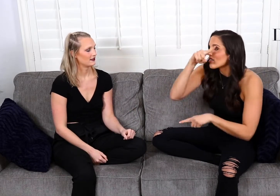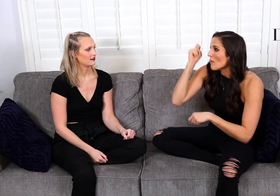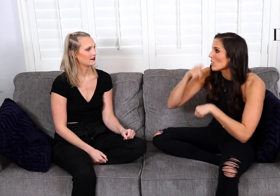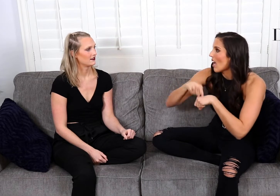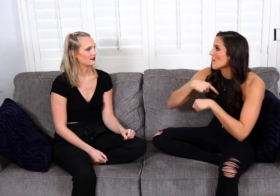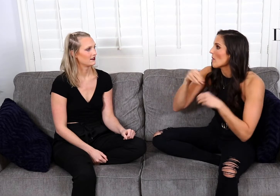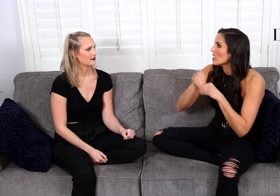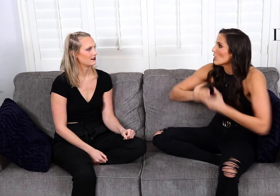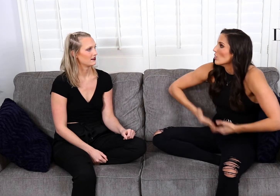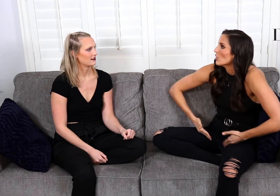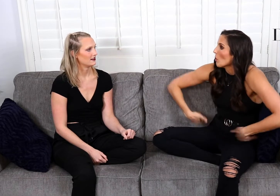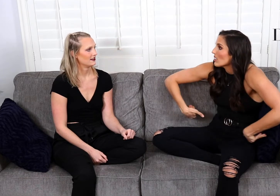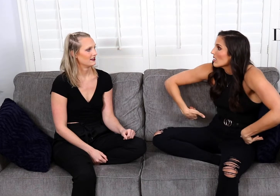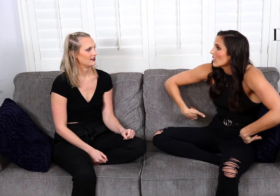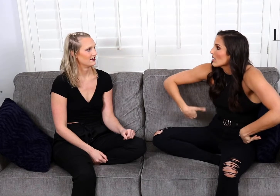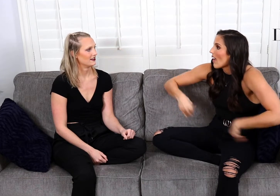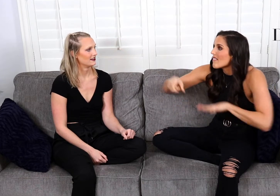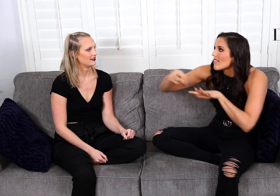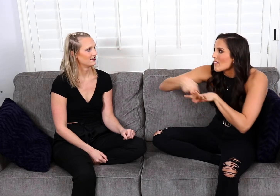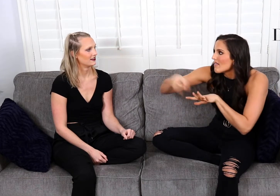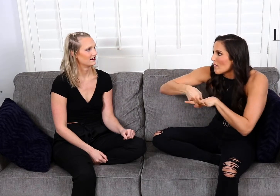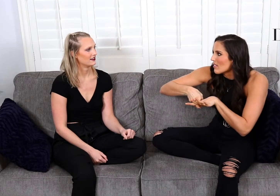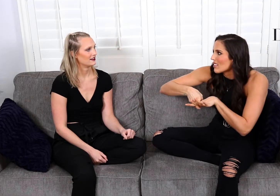and it was summertime and I was wearing shorts and flip-flops.